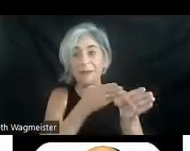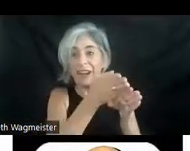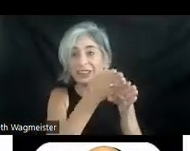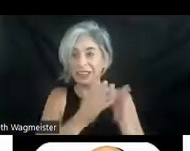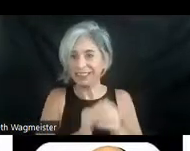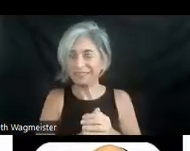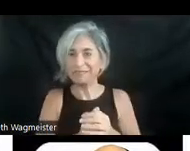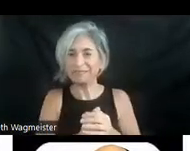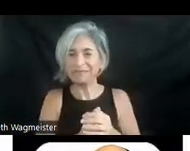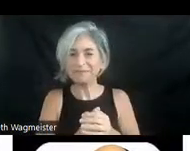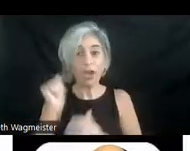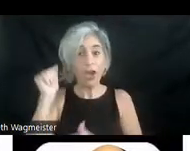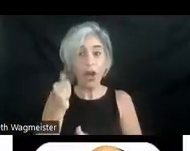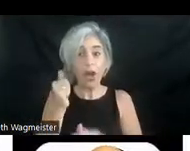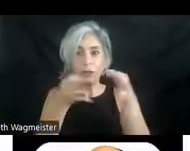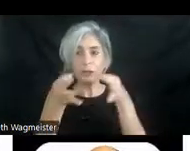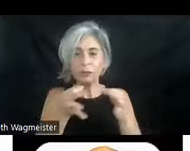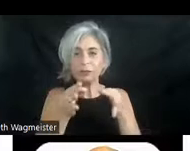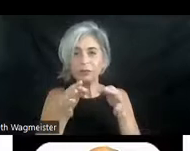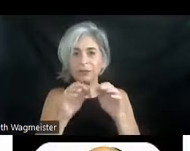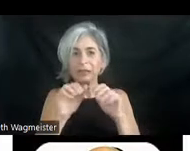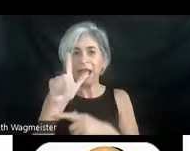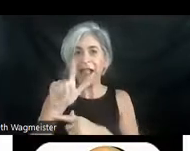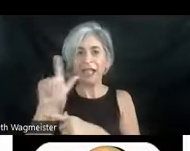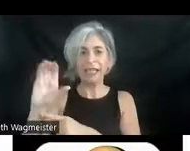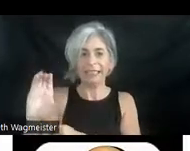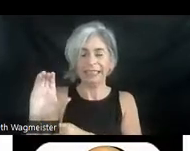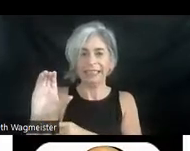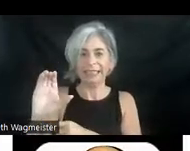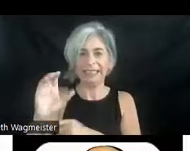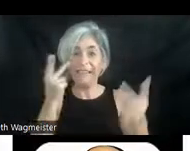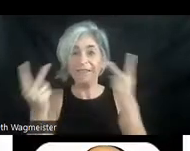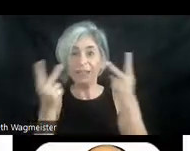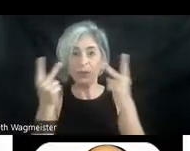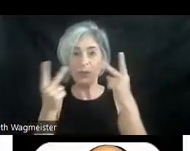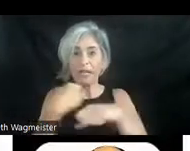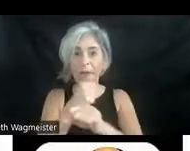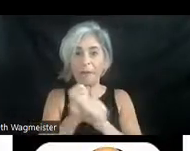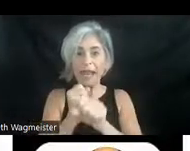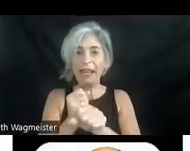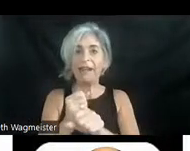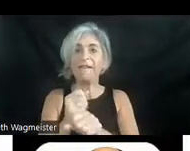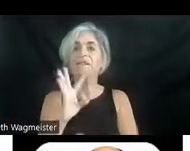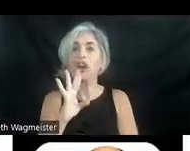Professionals. Audio description associates, LLC. The visual made verbal. And the American